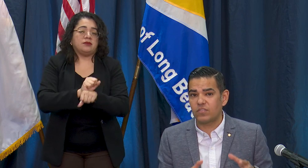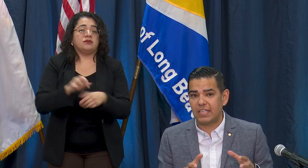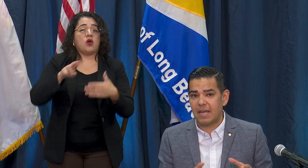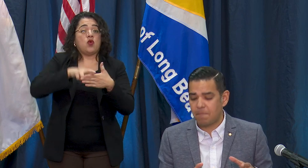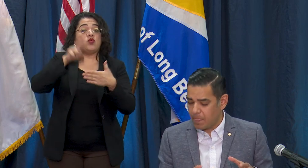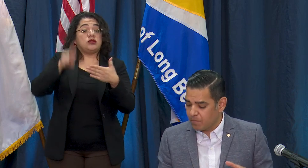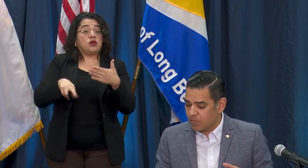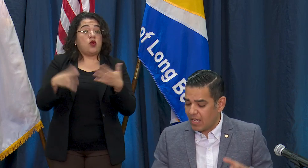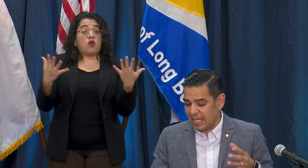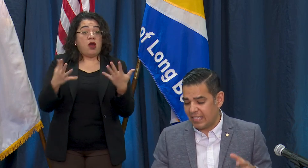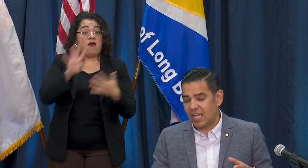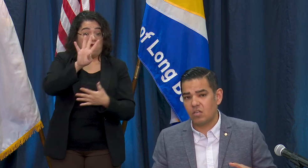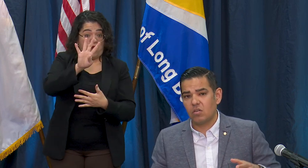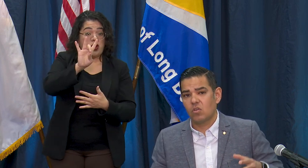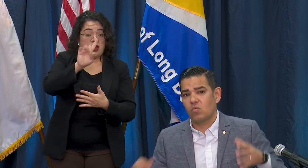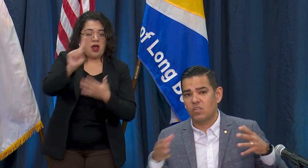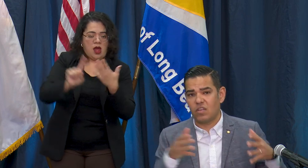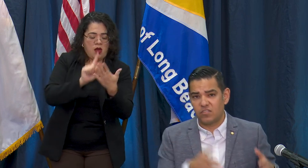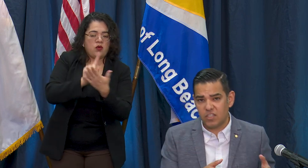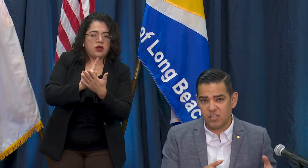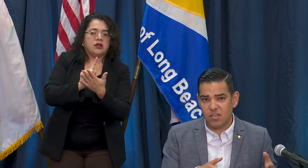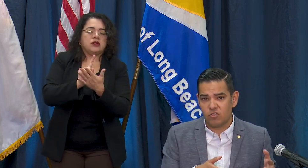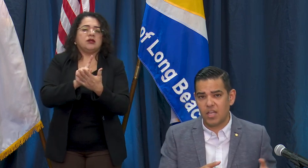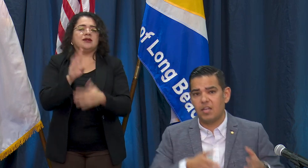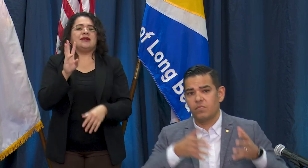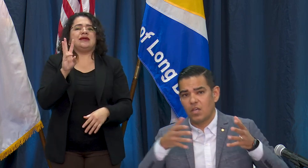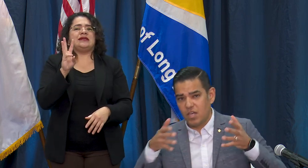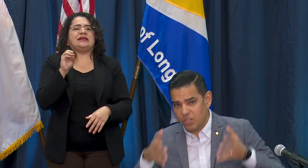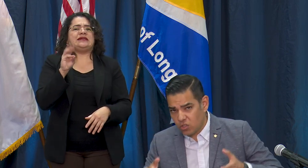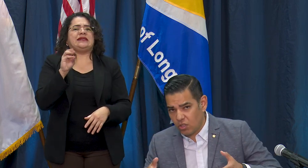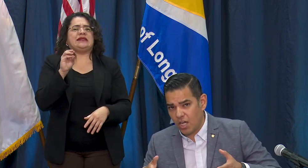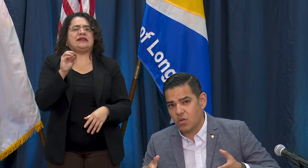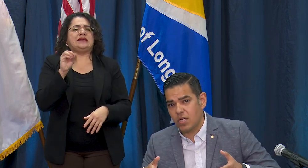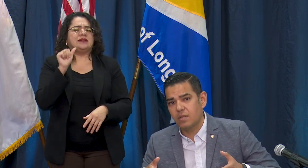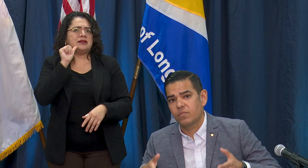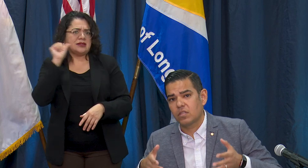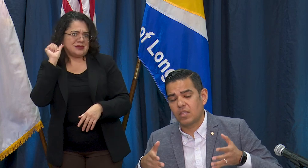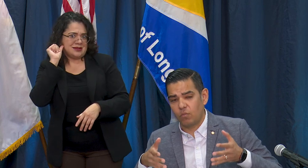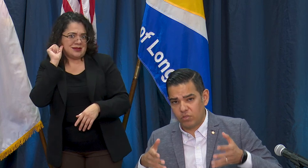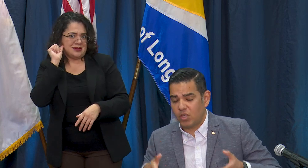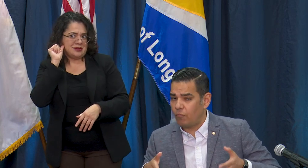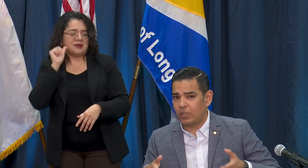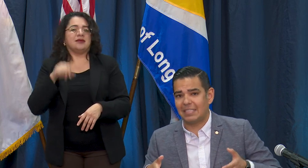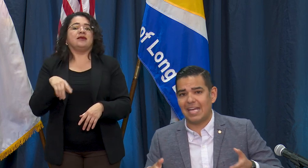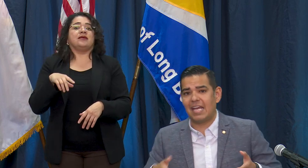to get and again we saw 60 yesterday, an additional 100 we'll see hopefully today